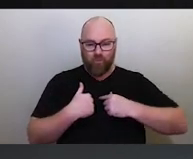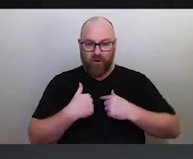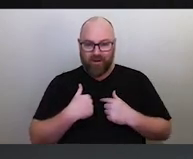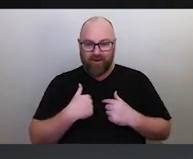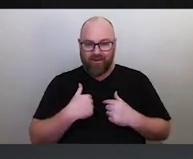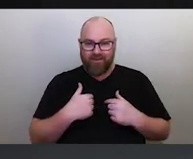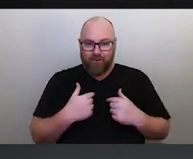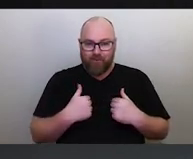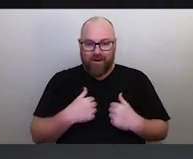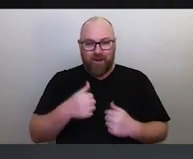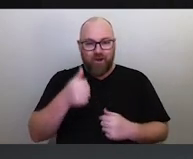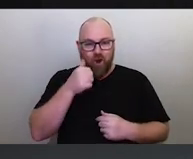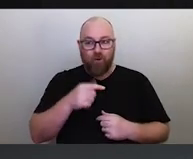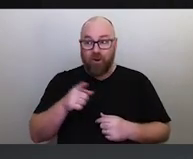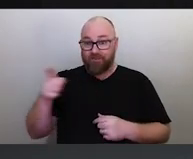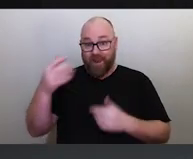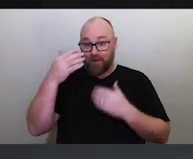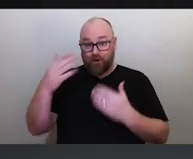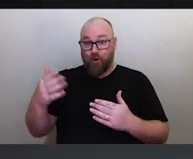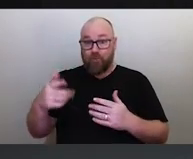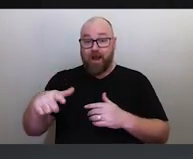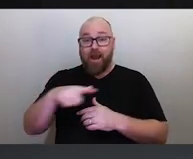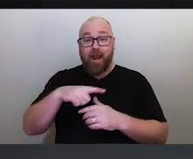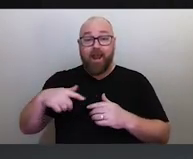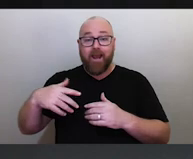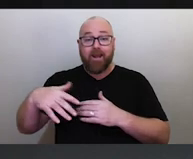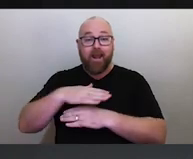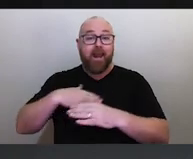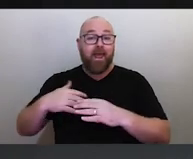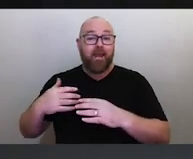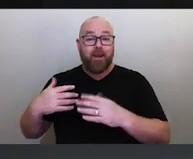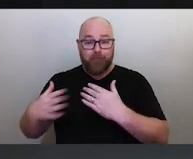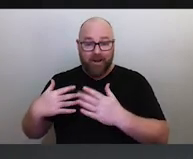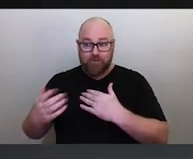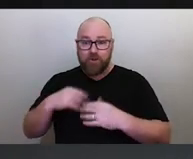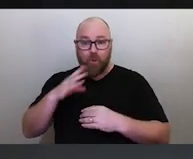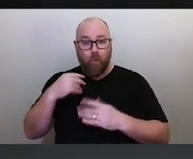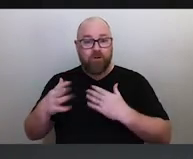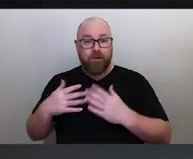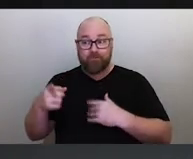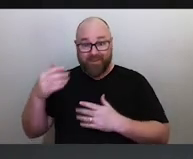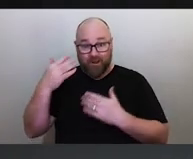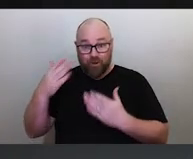They don't know about land management and water management. These are big issues. And